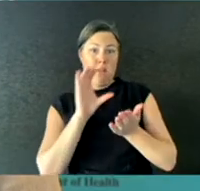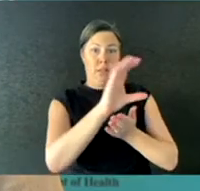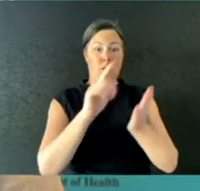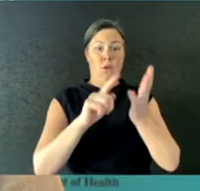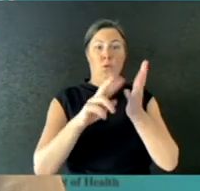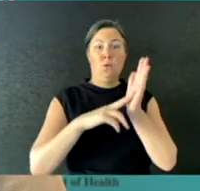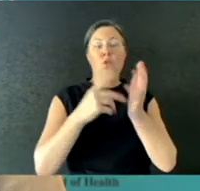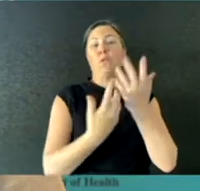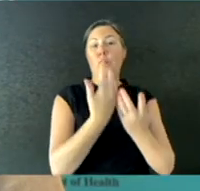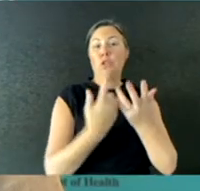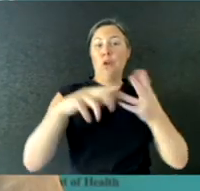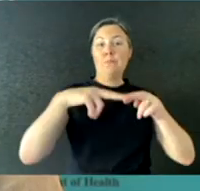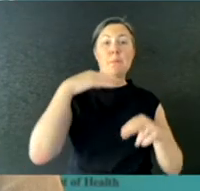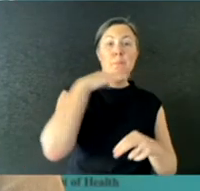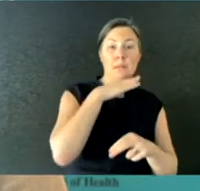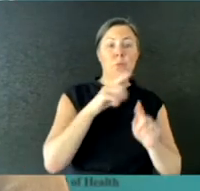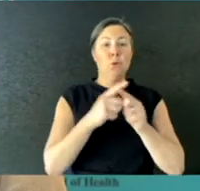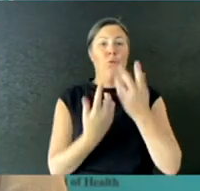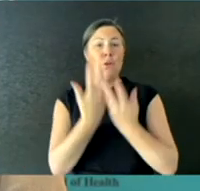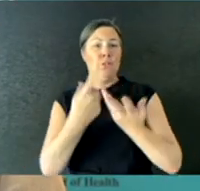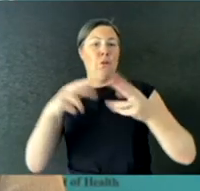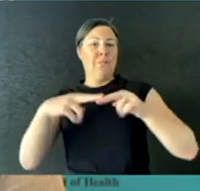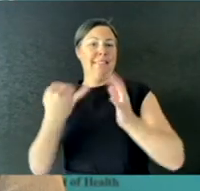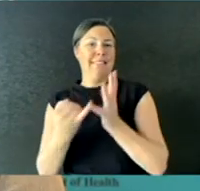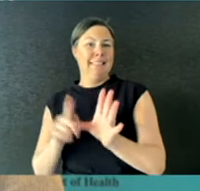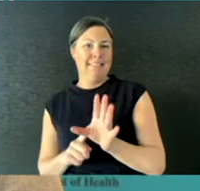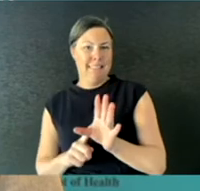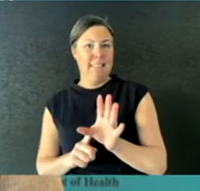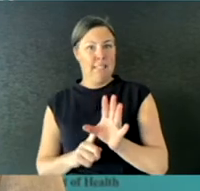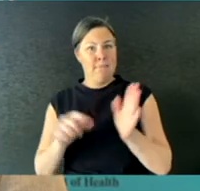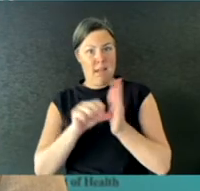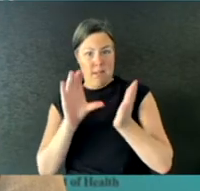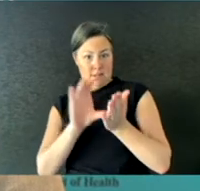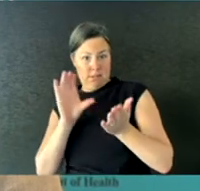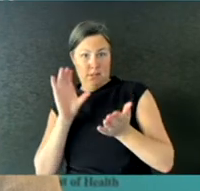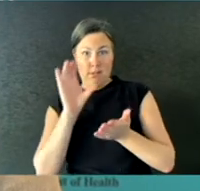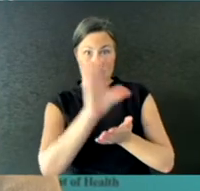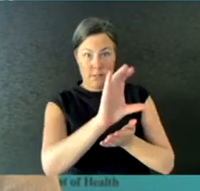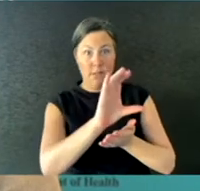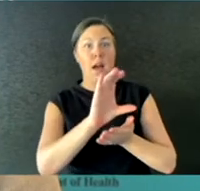We're investing in new technologies that are not yet under development in Australia, including